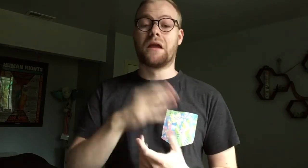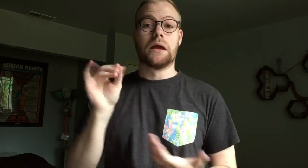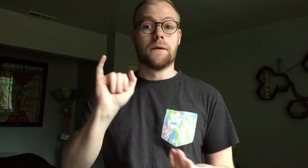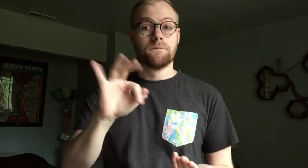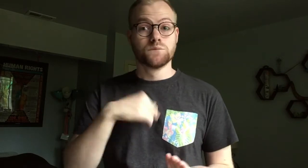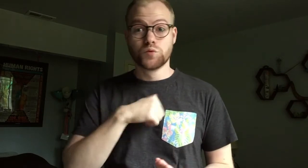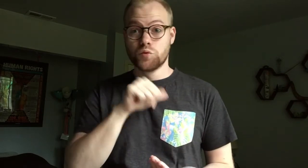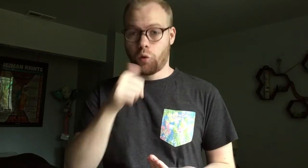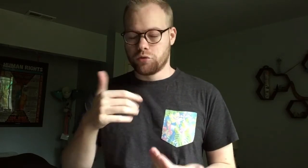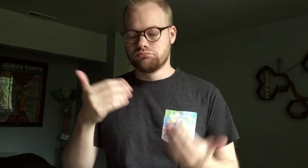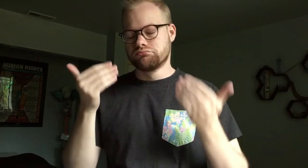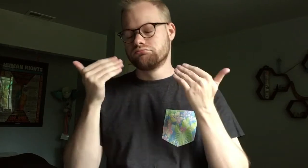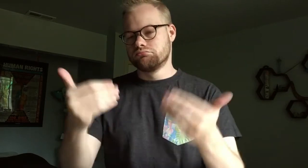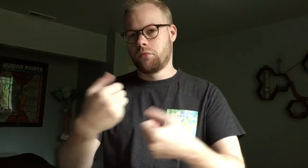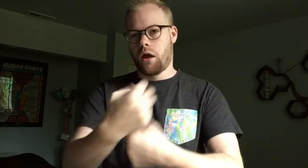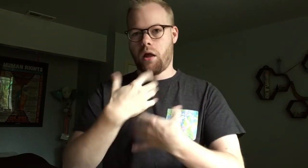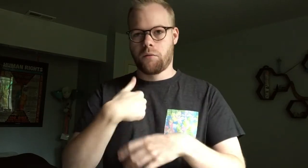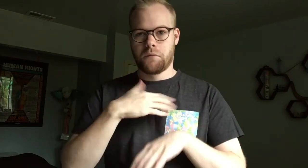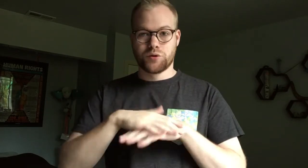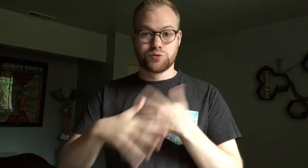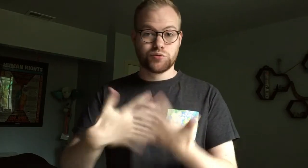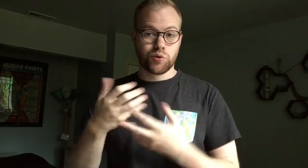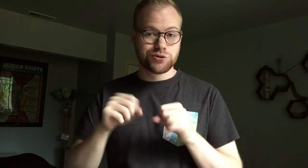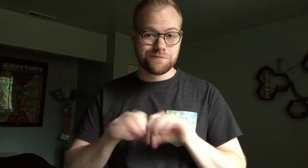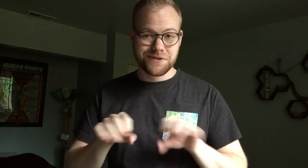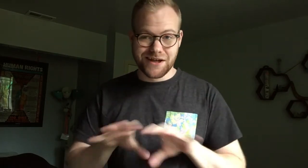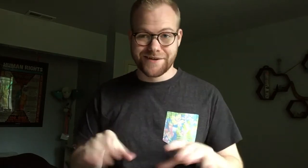And if I don’t, feel free to yell at me on social media.